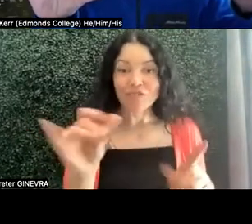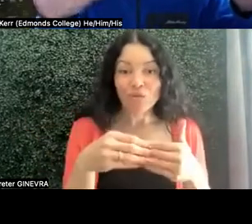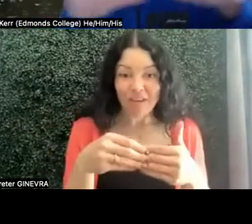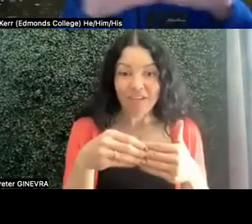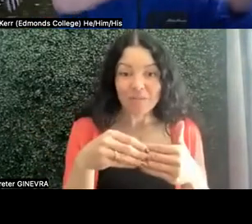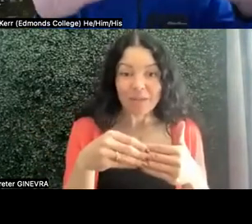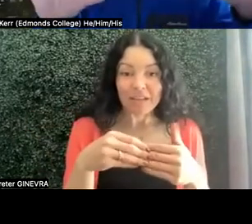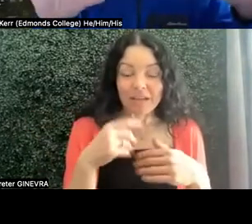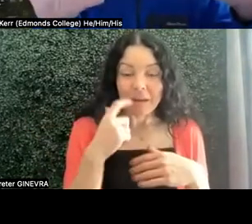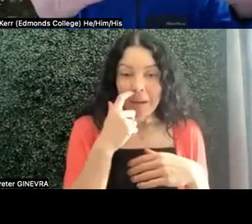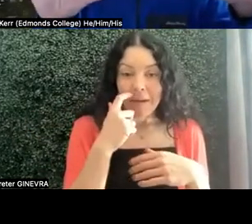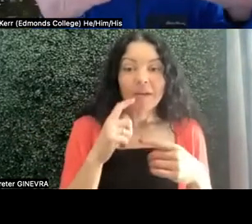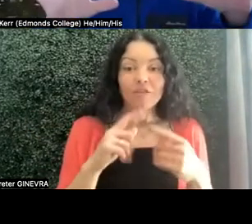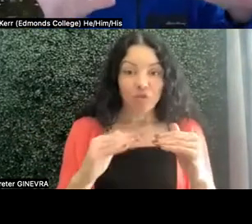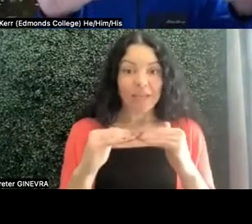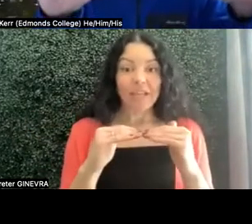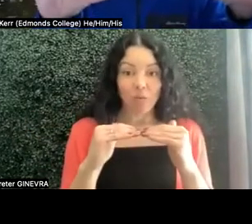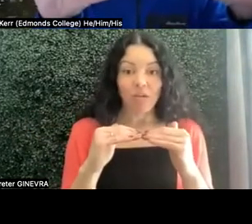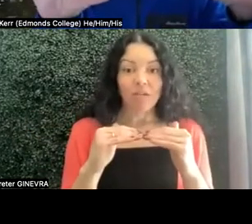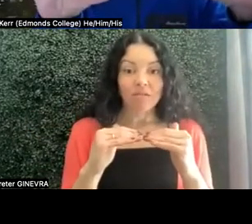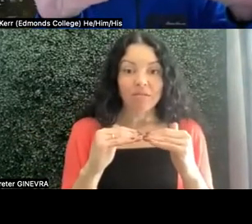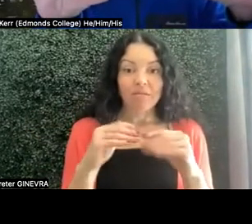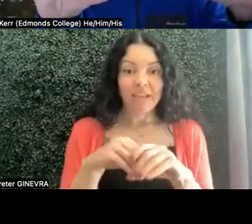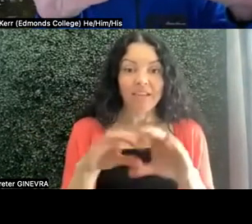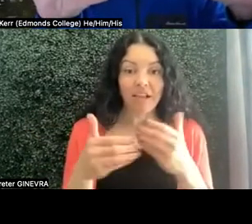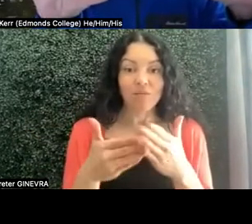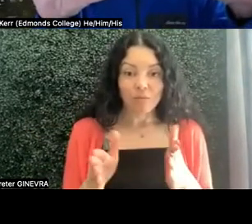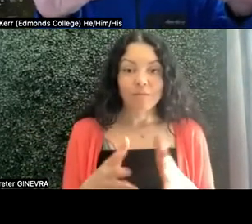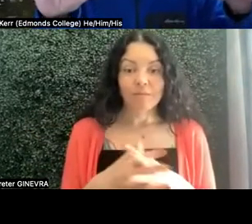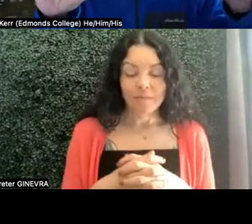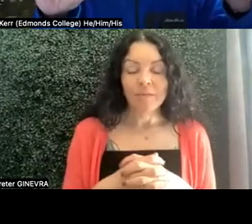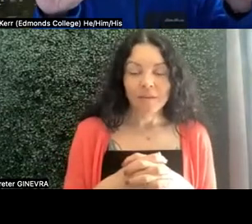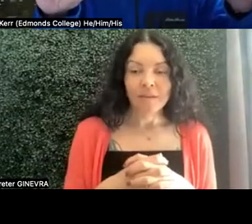to be equal, and have equity in your classroom.